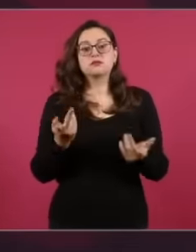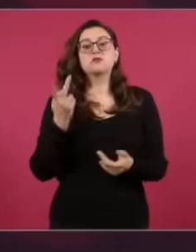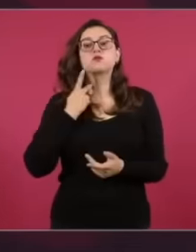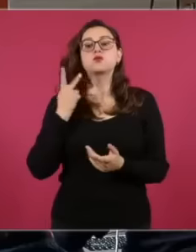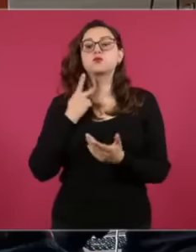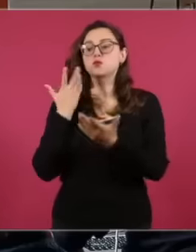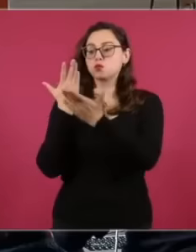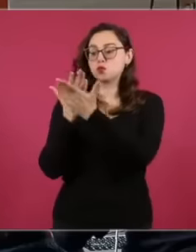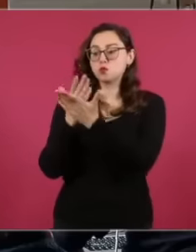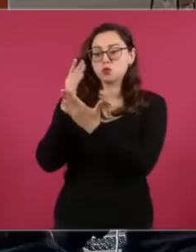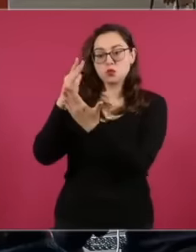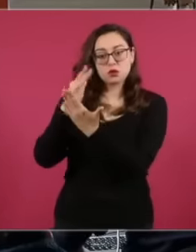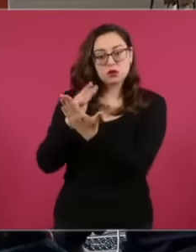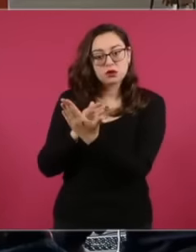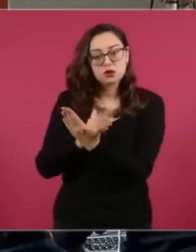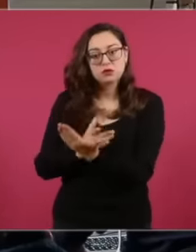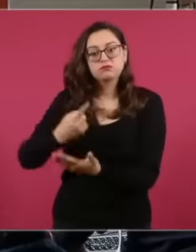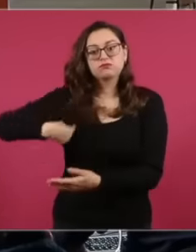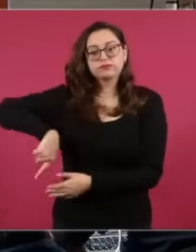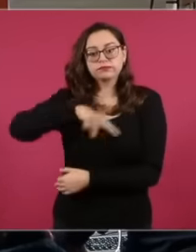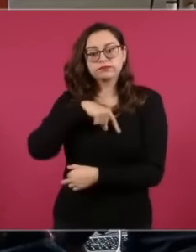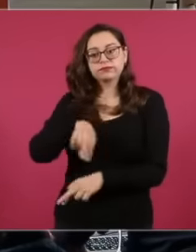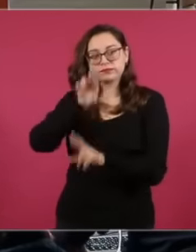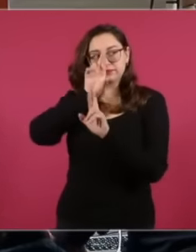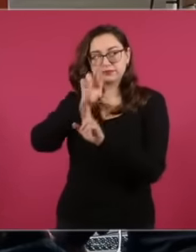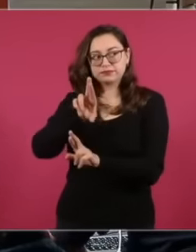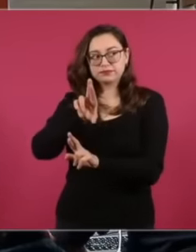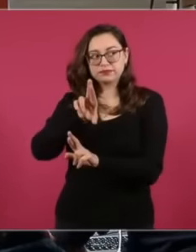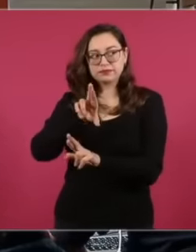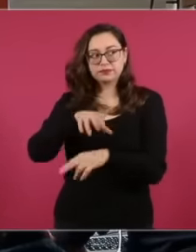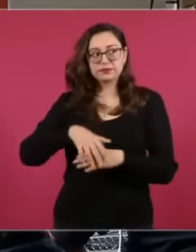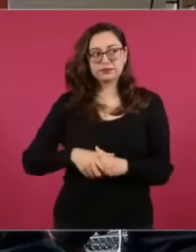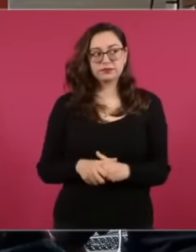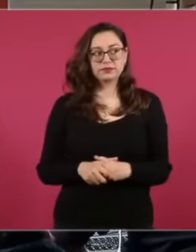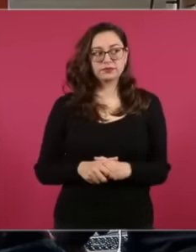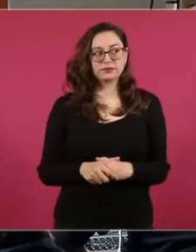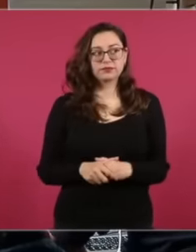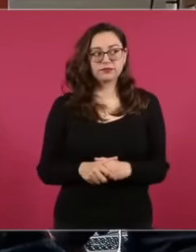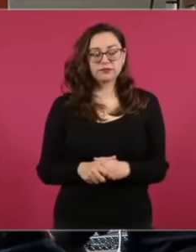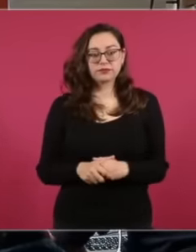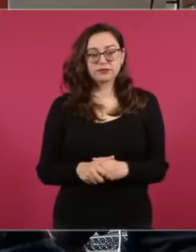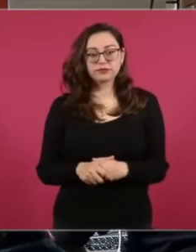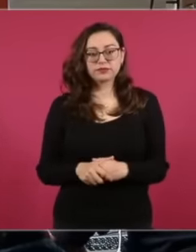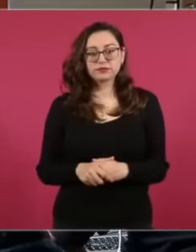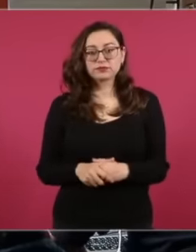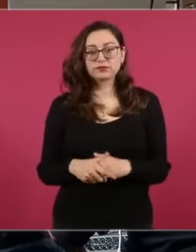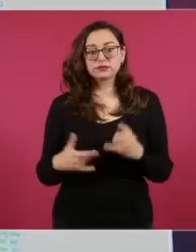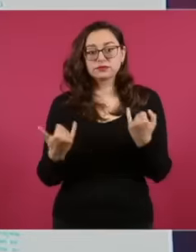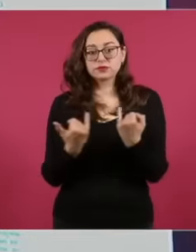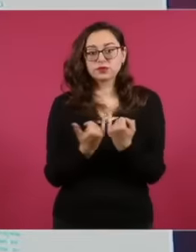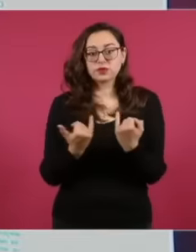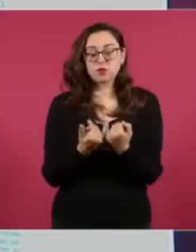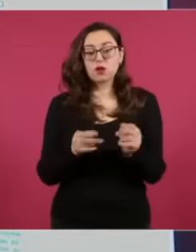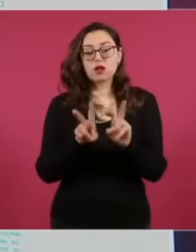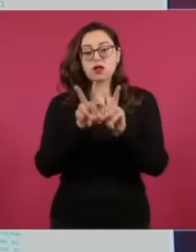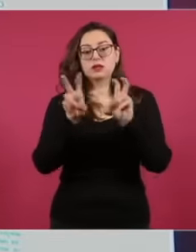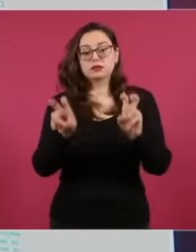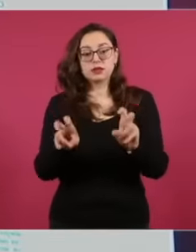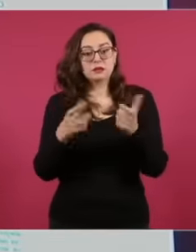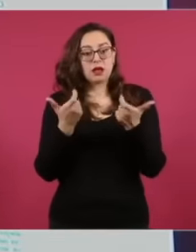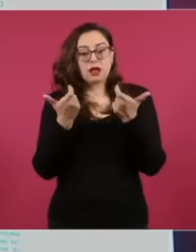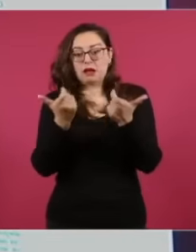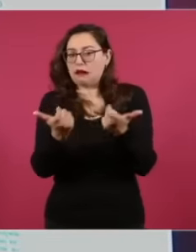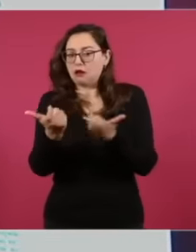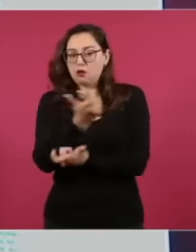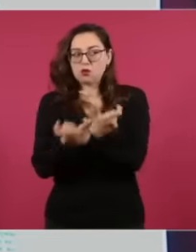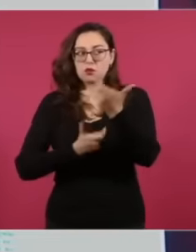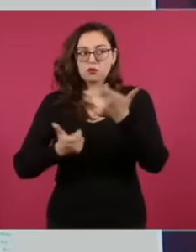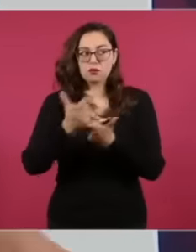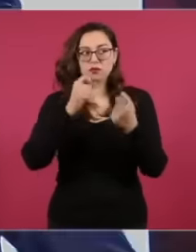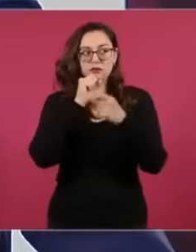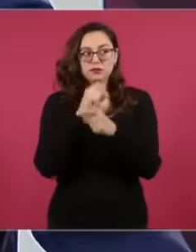the same thing that happens in terms of economic policy, we no longer